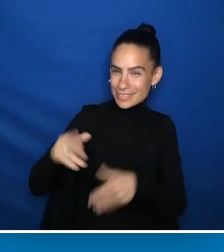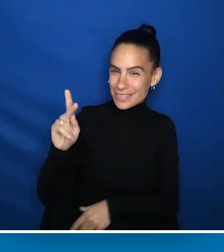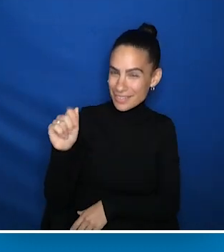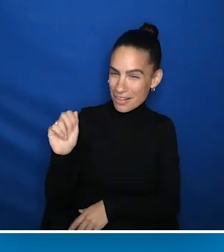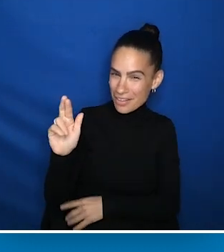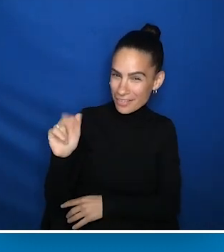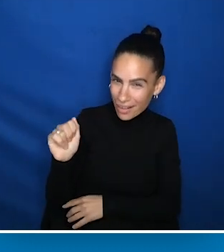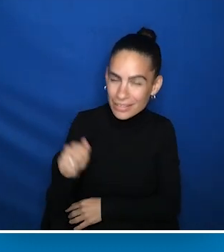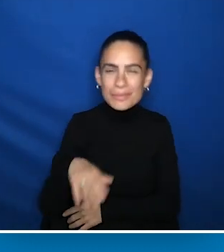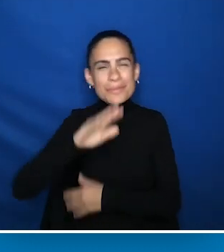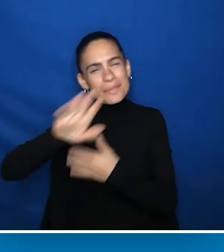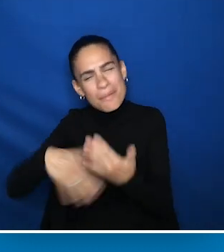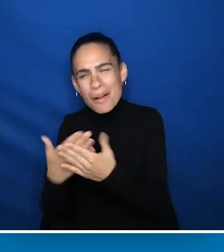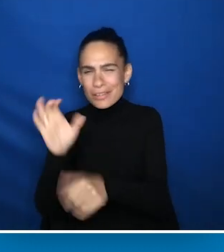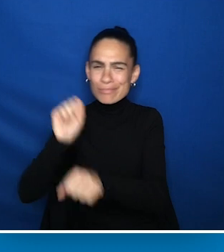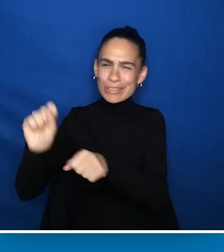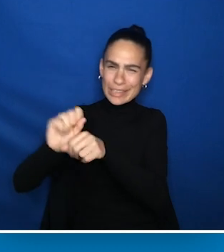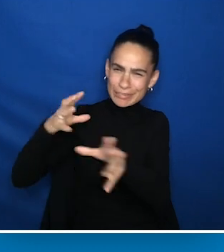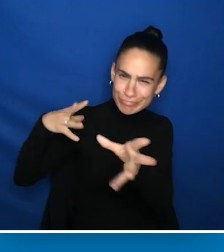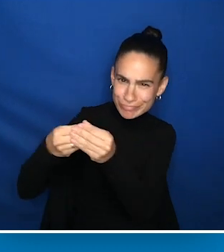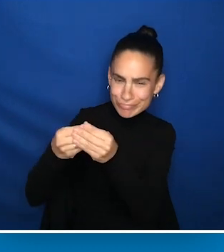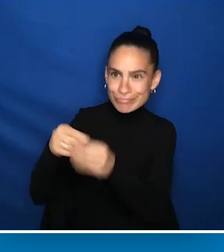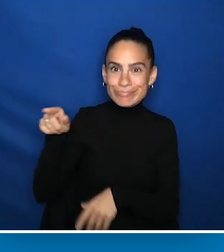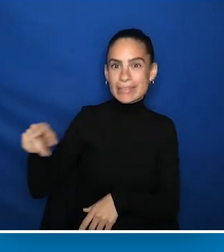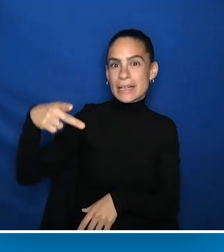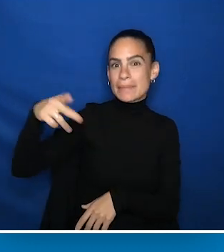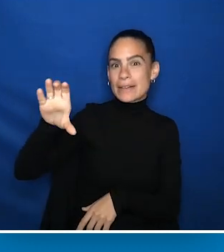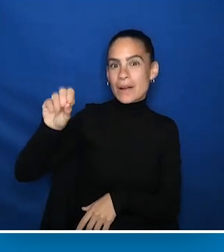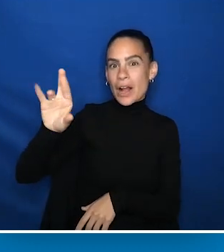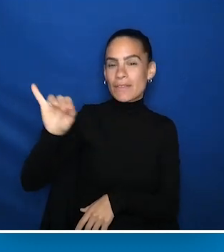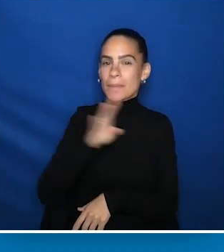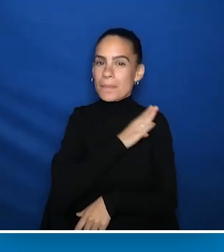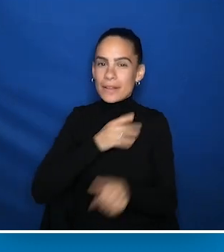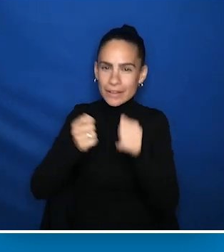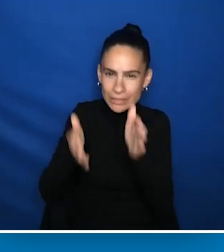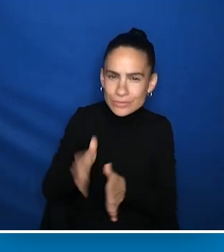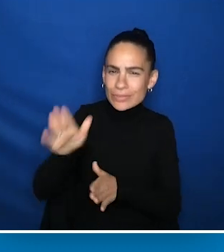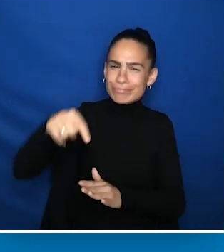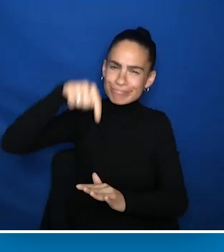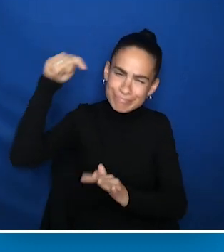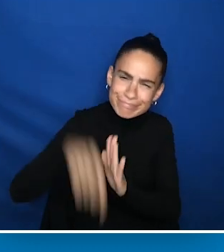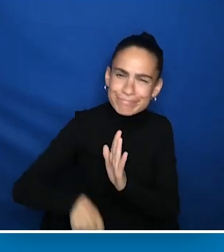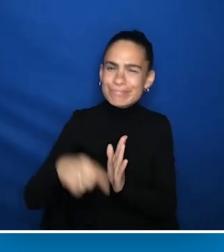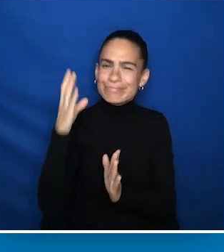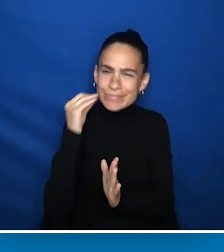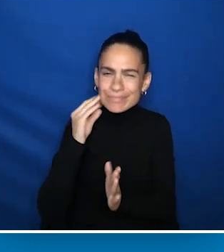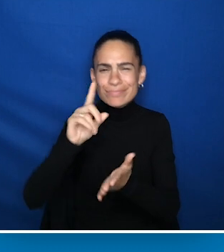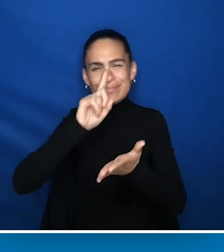you do as a member of PCORI's Board of Governors. Your extensive experience and research related to disabilities and inclusion,